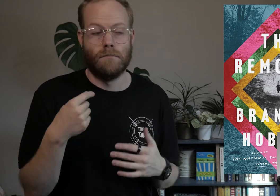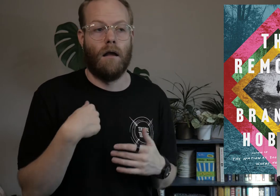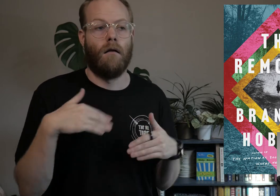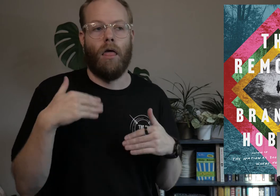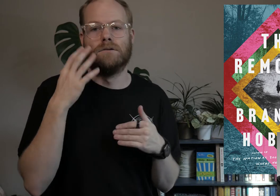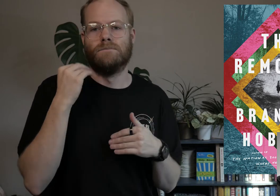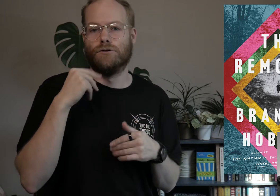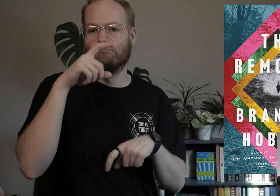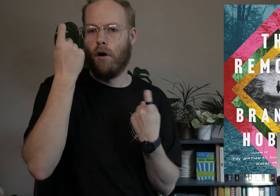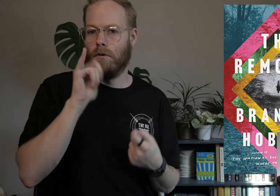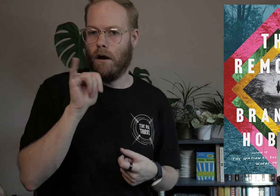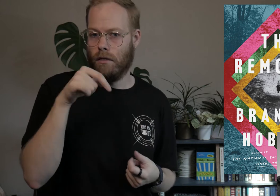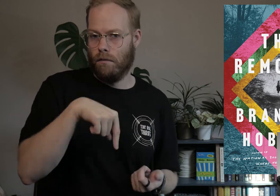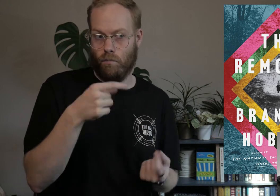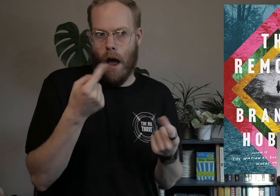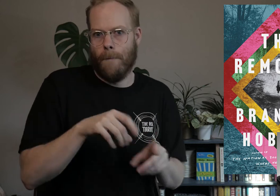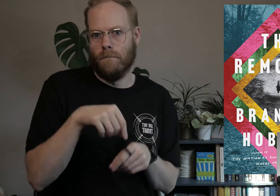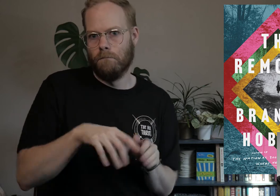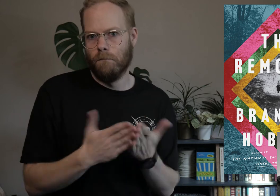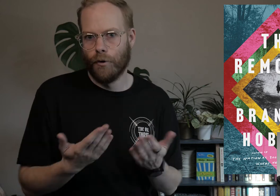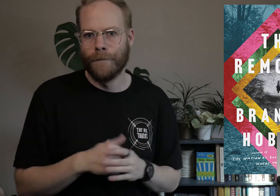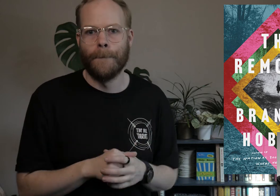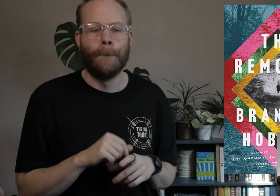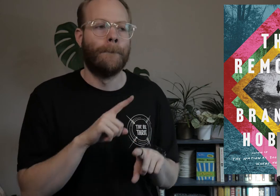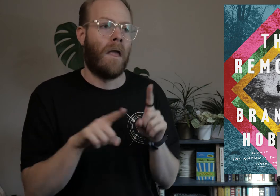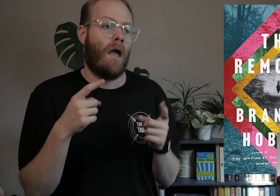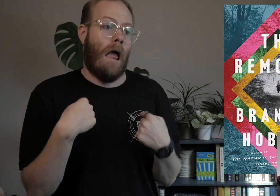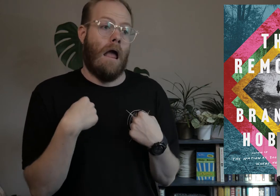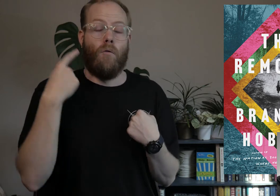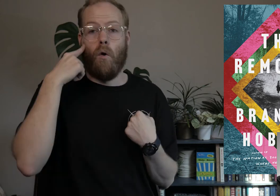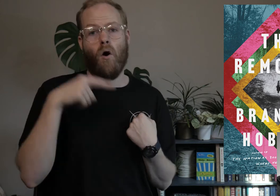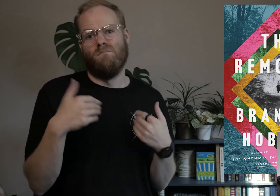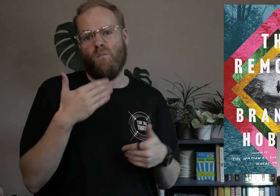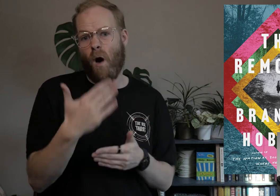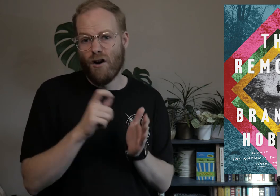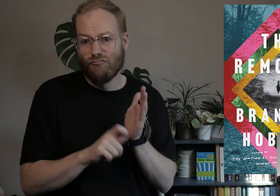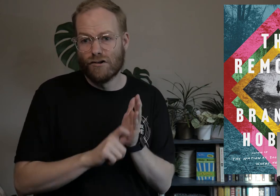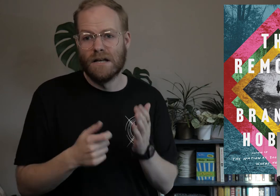and I haven’t experienced trauma like what’s happened in this book, but I thought it was very well-written.